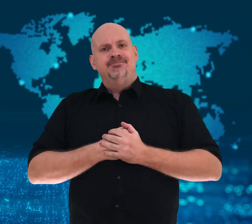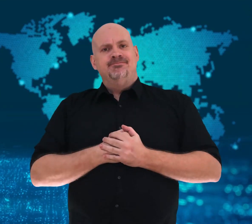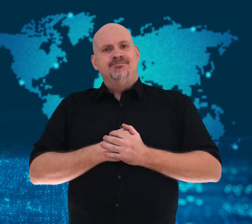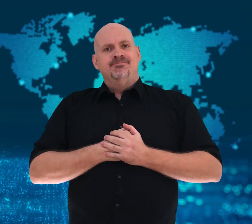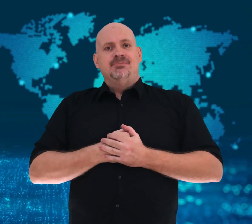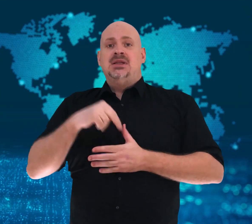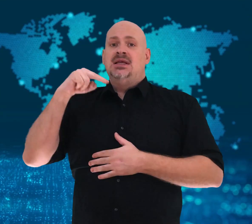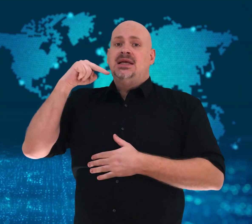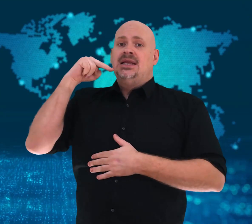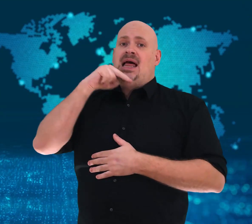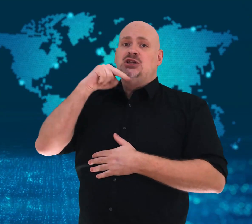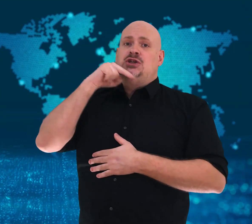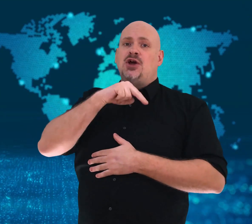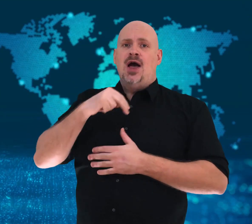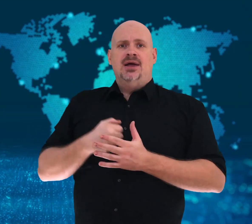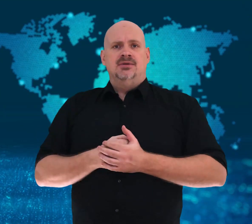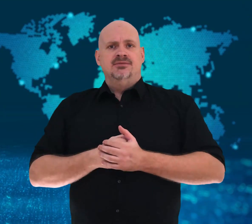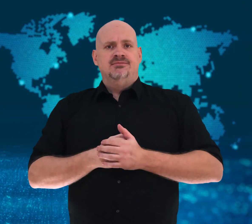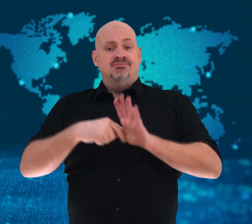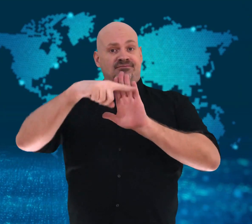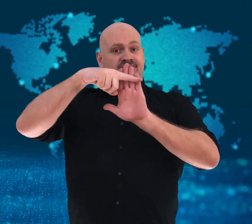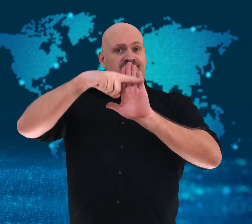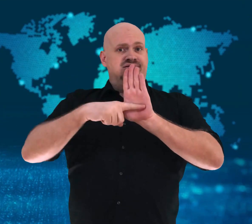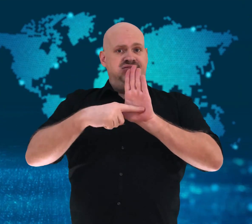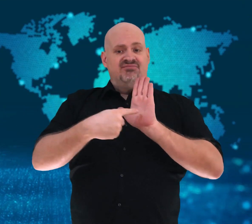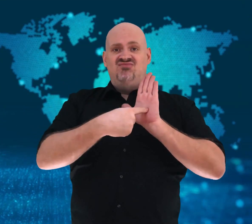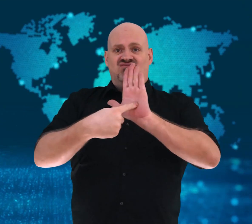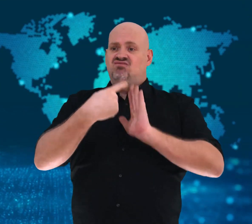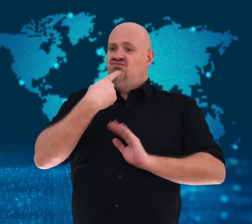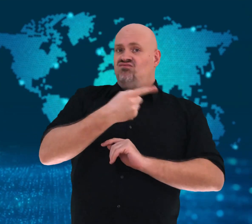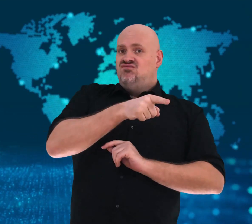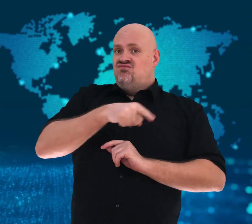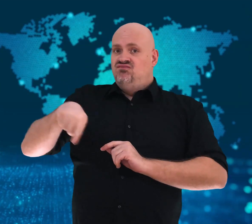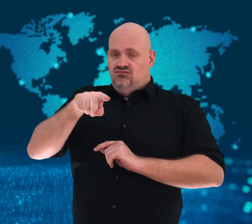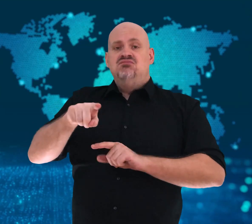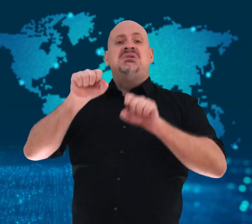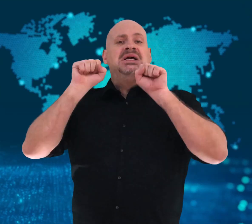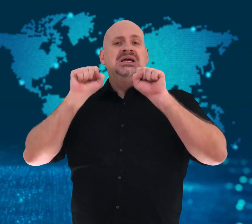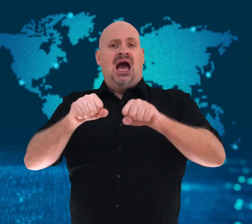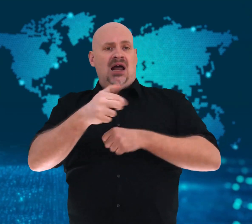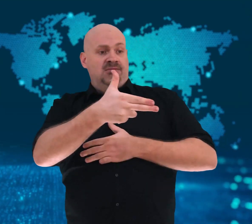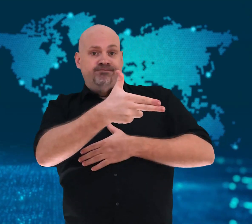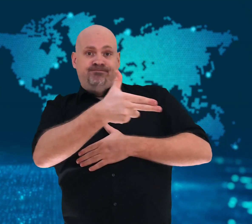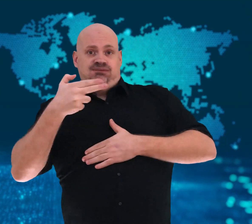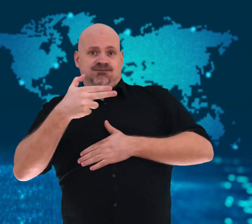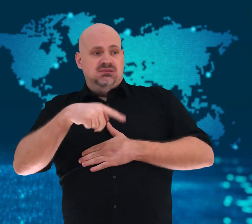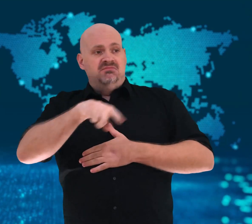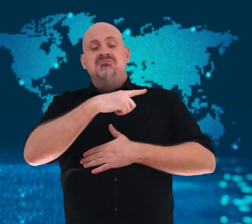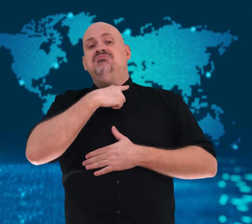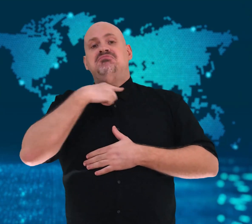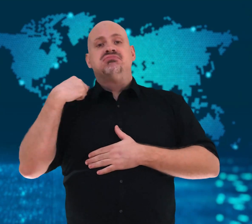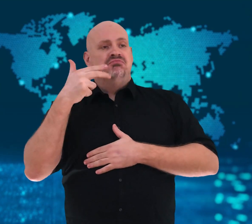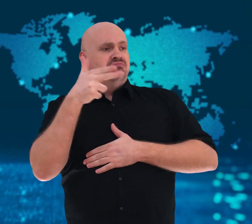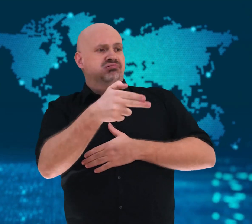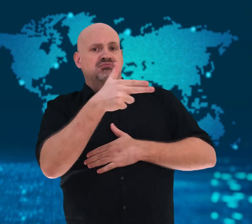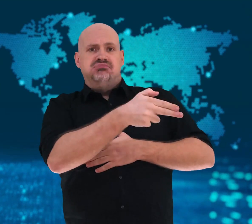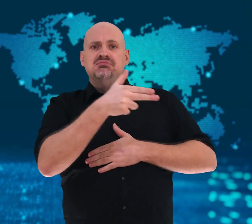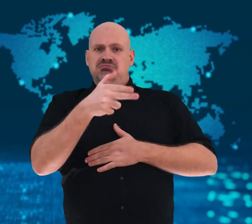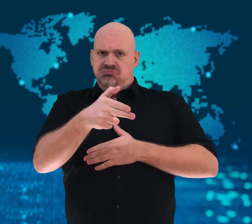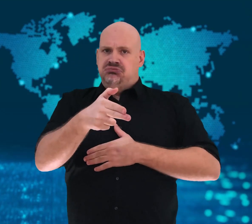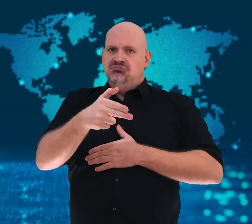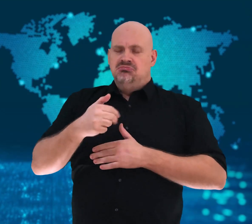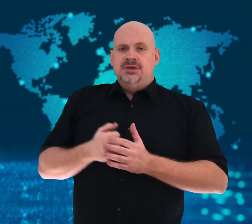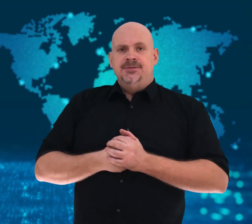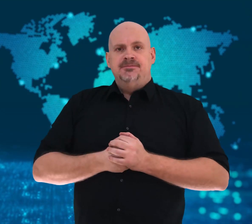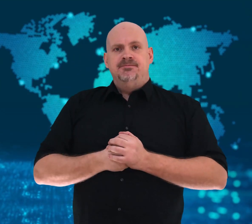Shoot to kill orders.